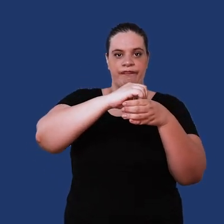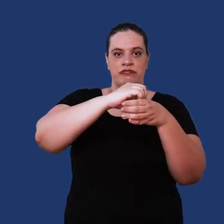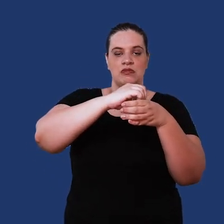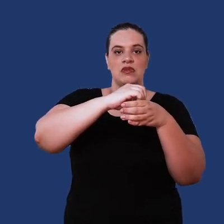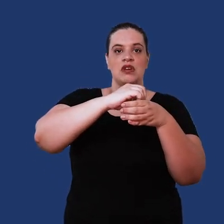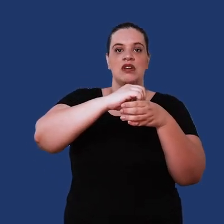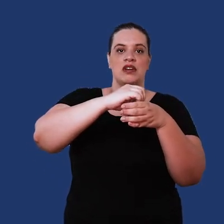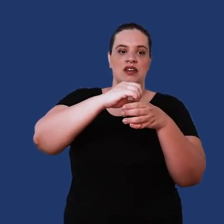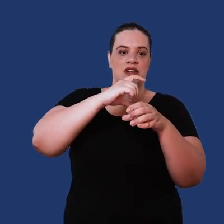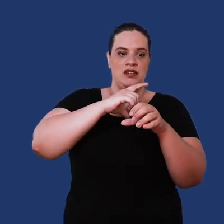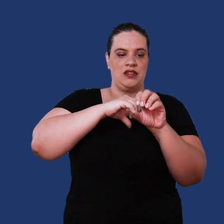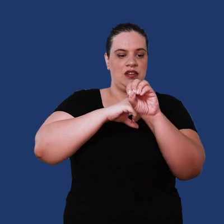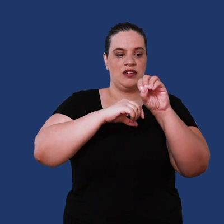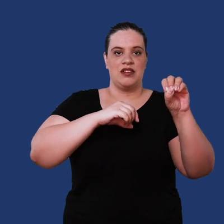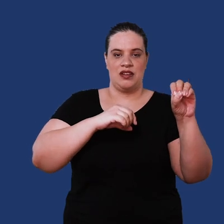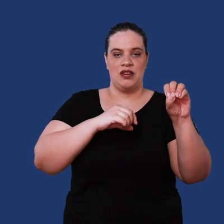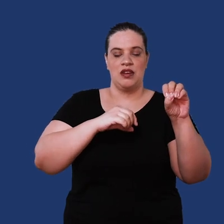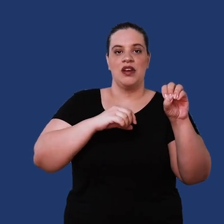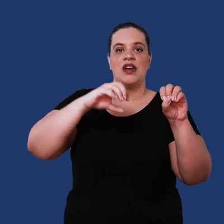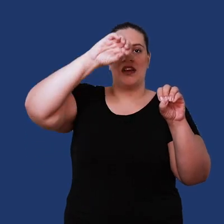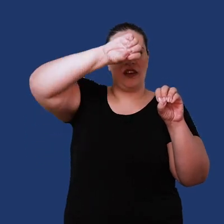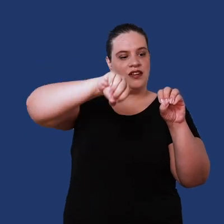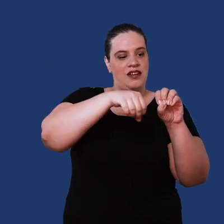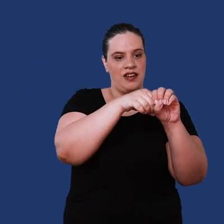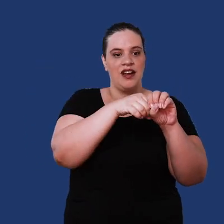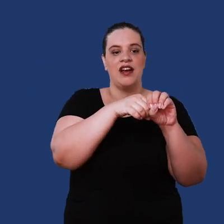it reaches the level of the upper tube with a smaller diameter where it blocks passage